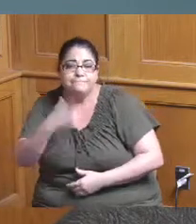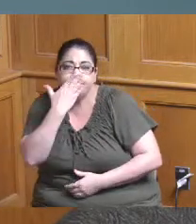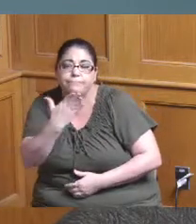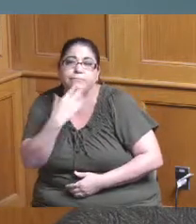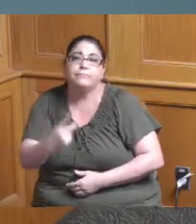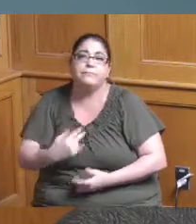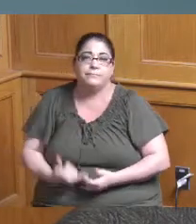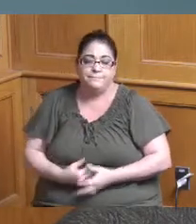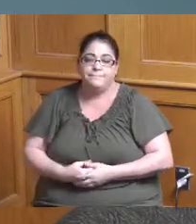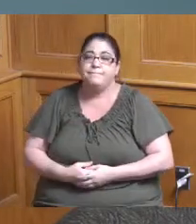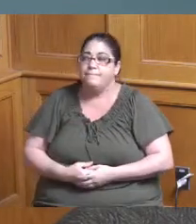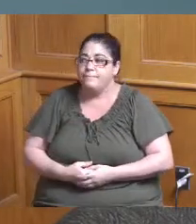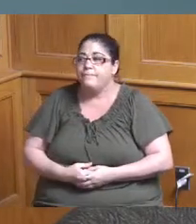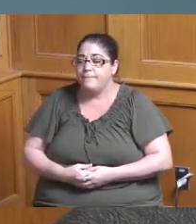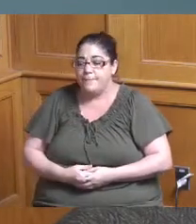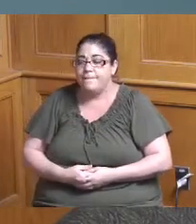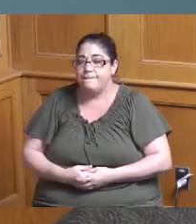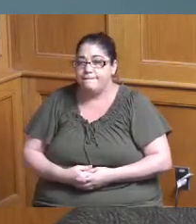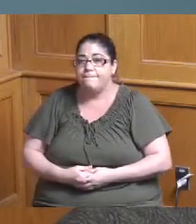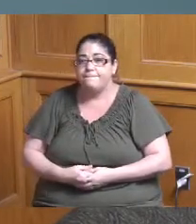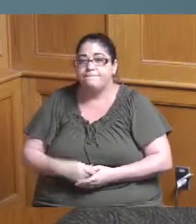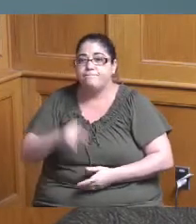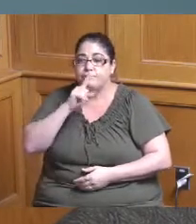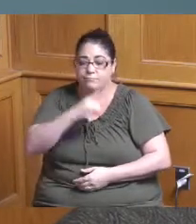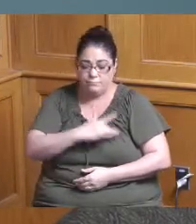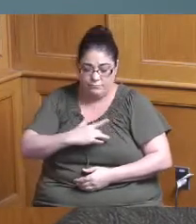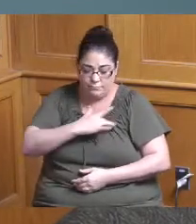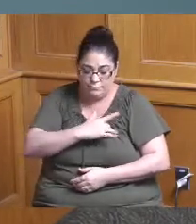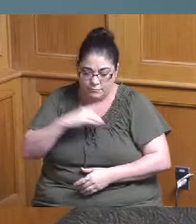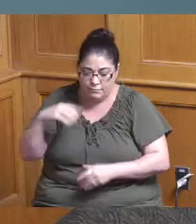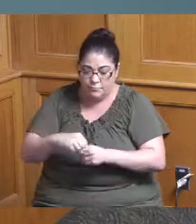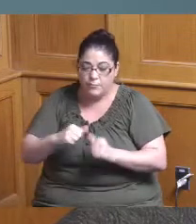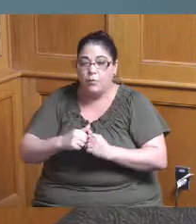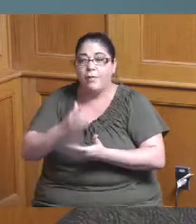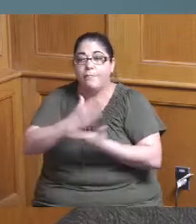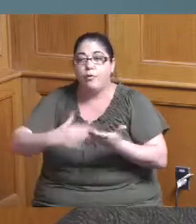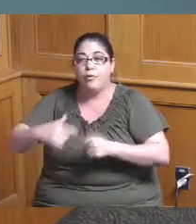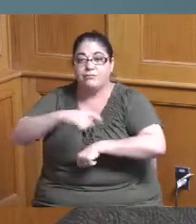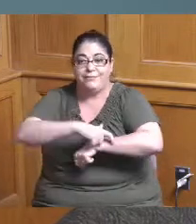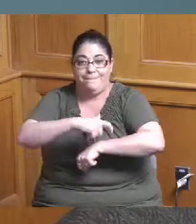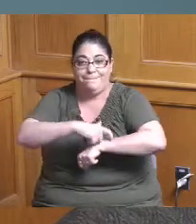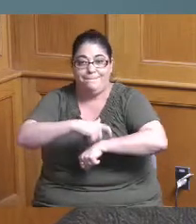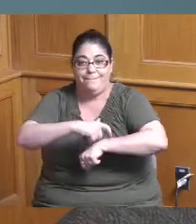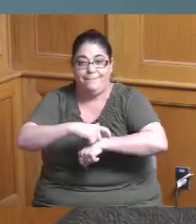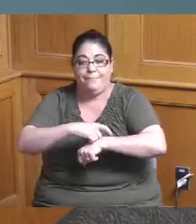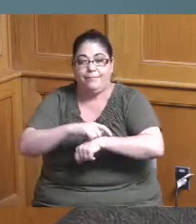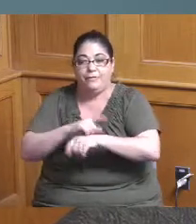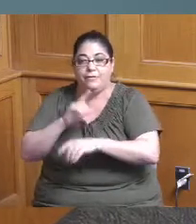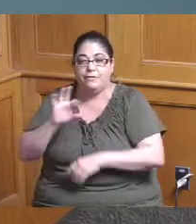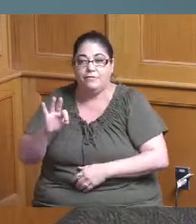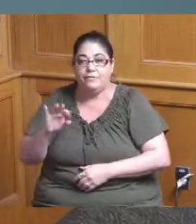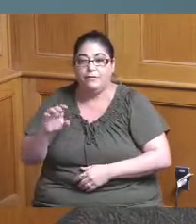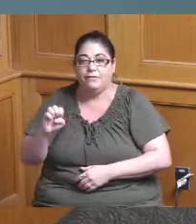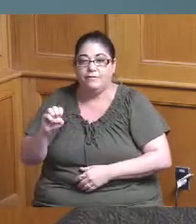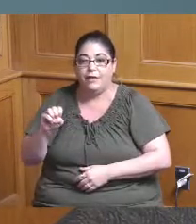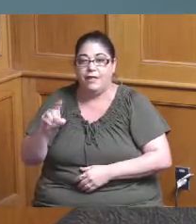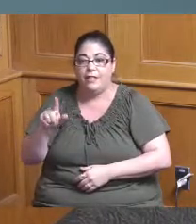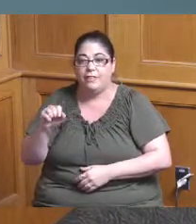I really liked the part about the part-time fellowship to see where we are with them initially